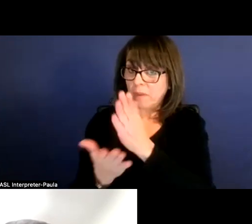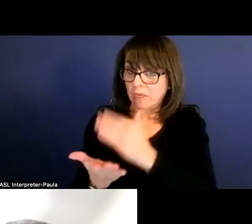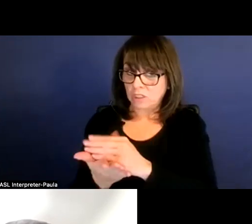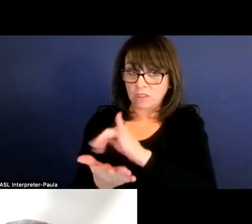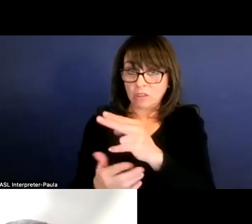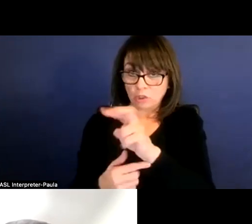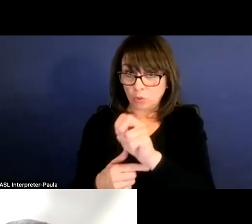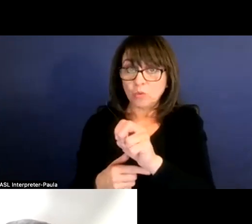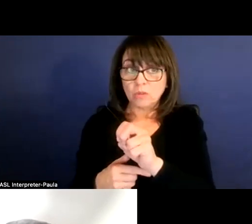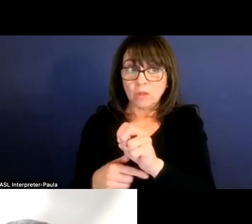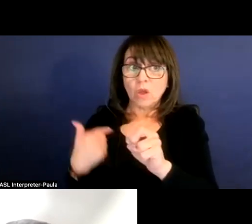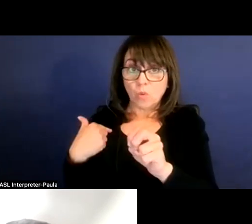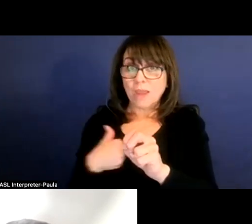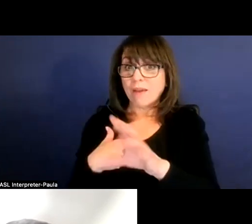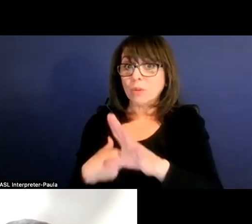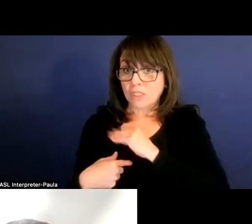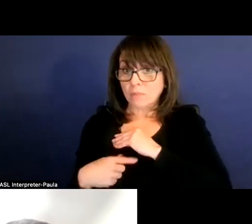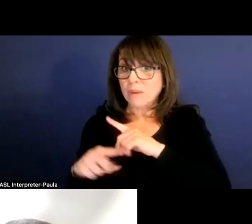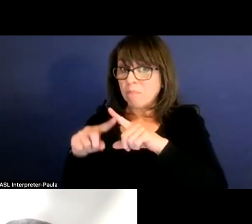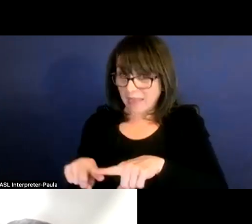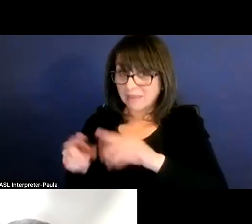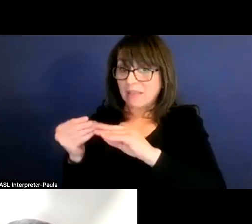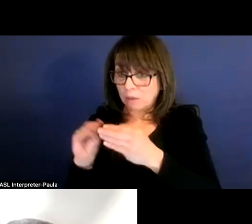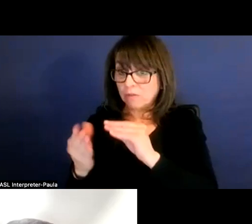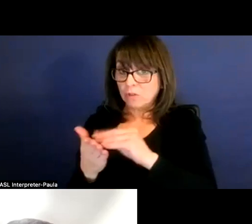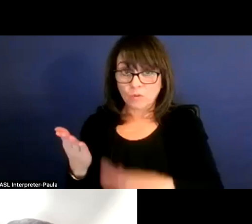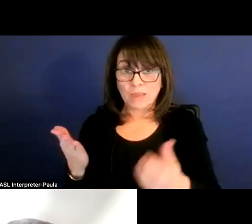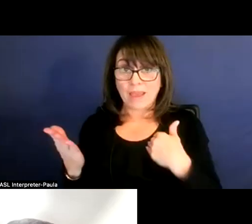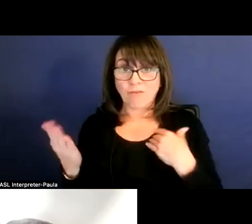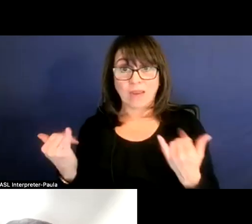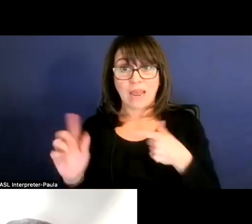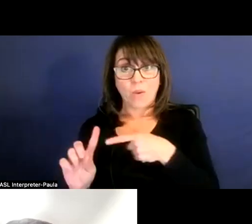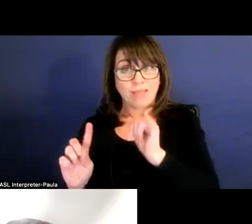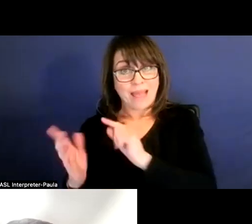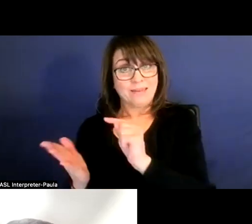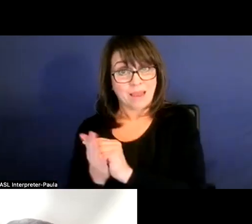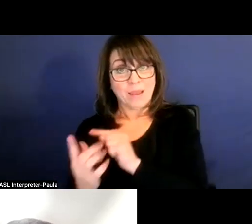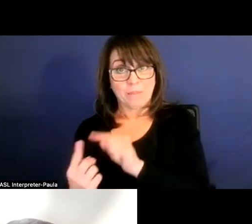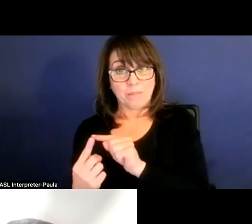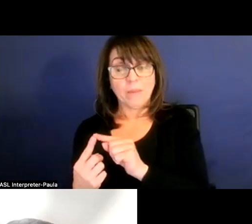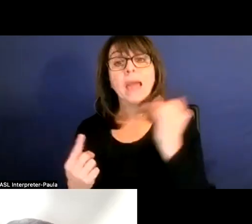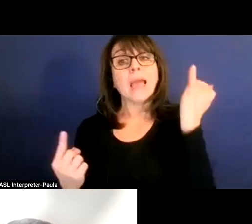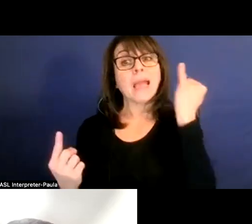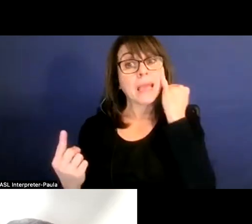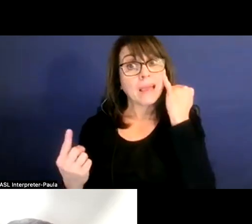we have to adopt it based on how many students that we have now at that time. But if there are more students that come in